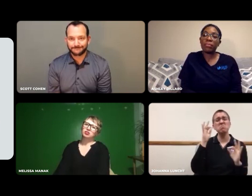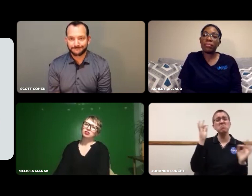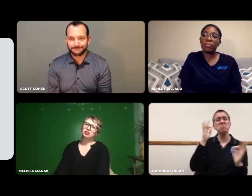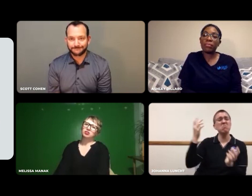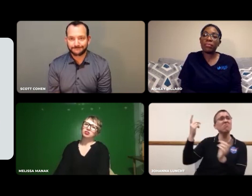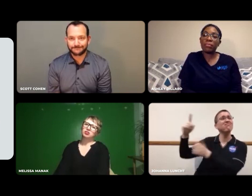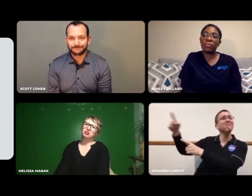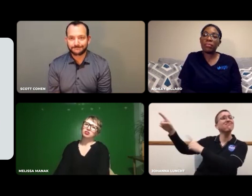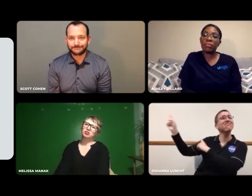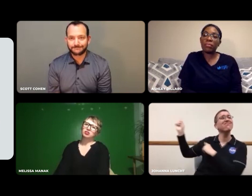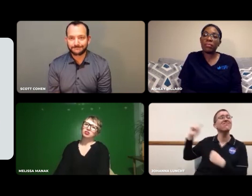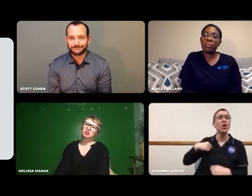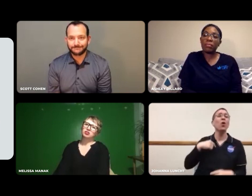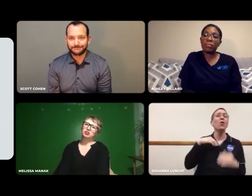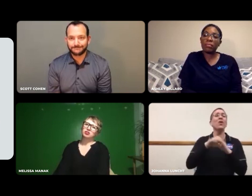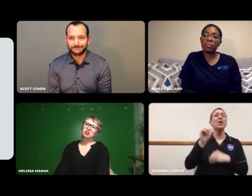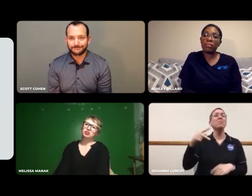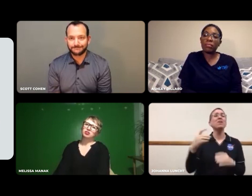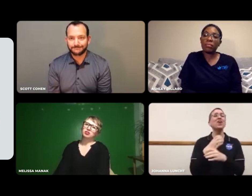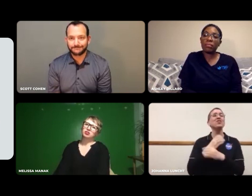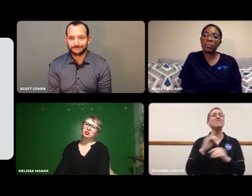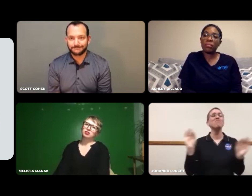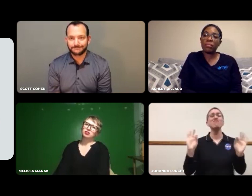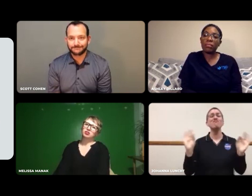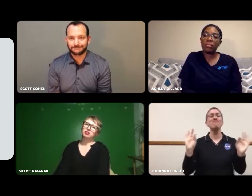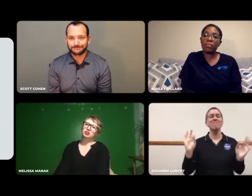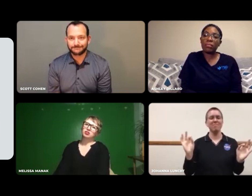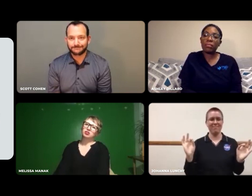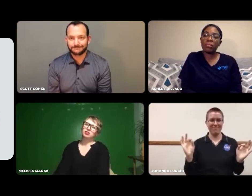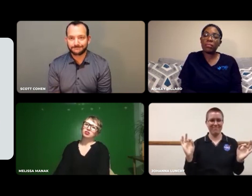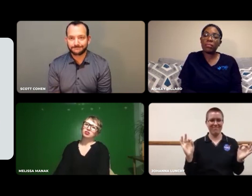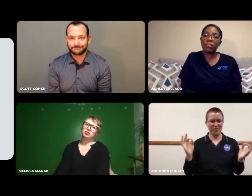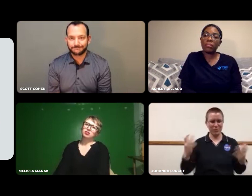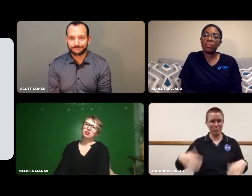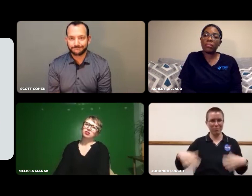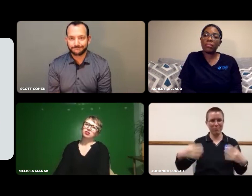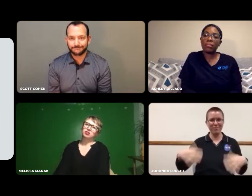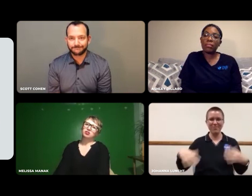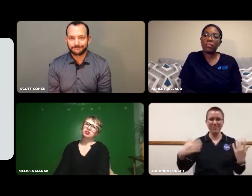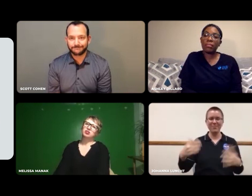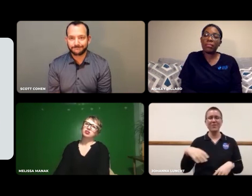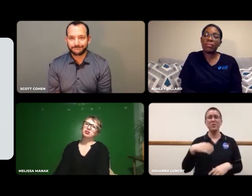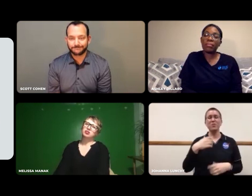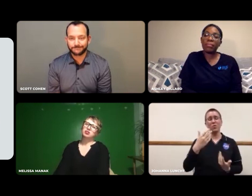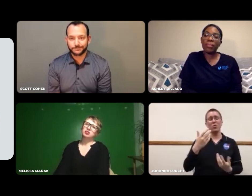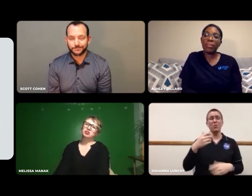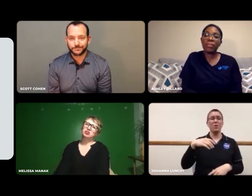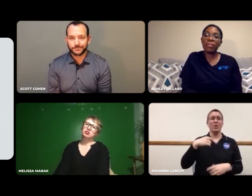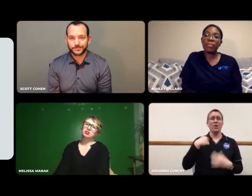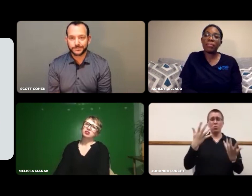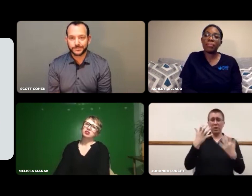It was all behind the scenes. I just knew I was allowed to take it, not knowing everyone involved.